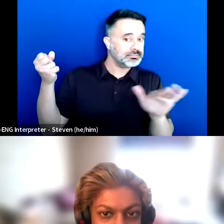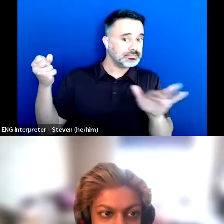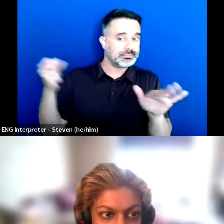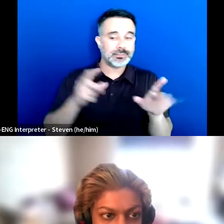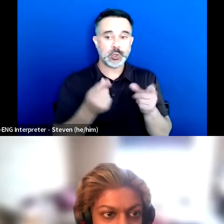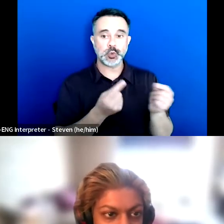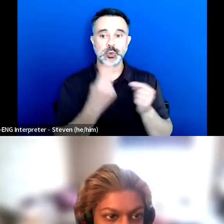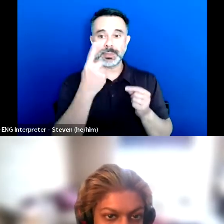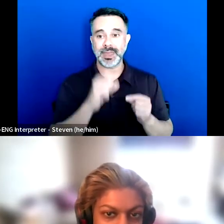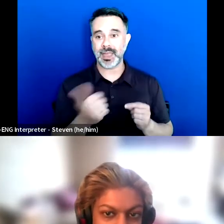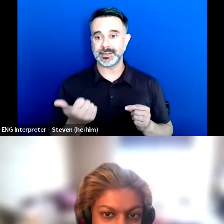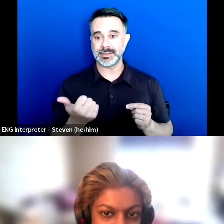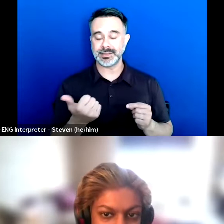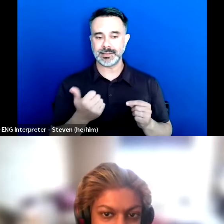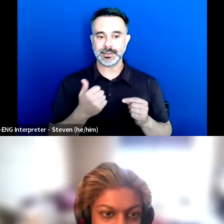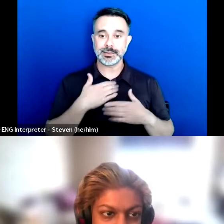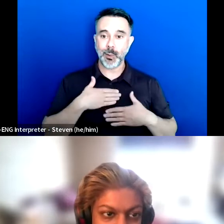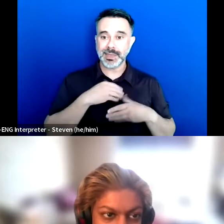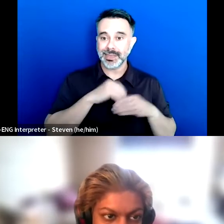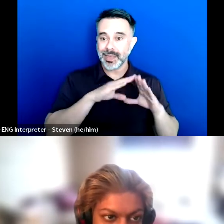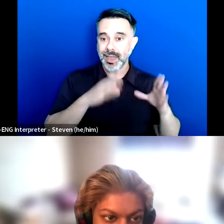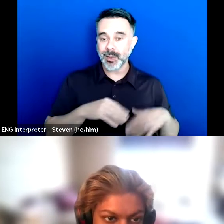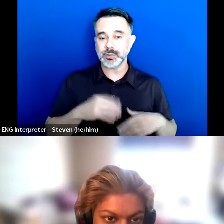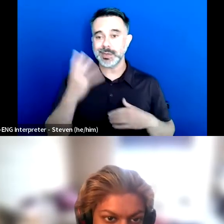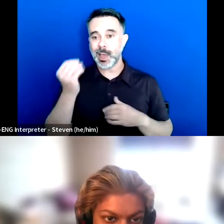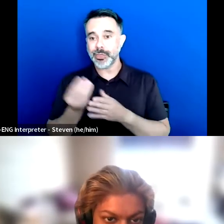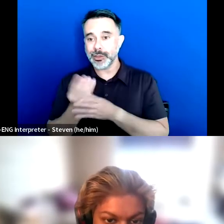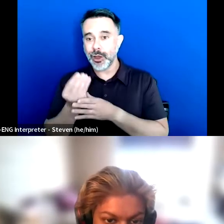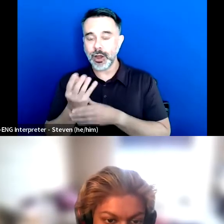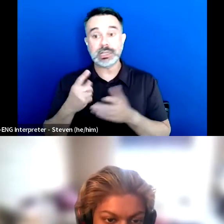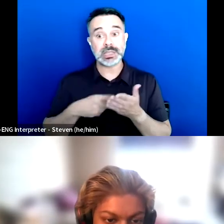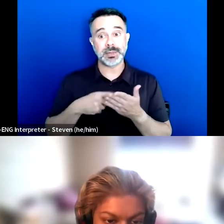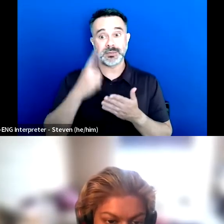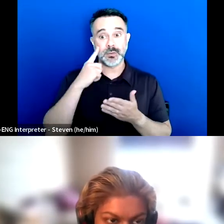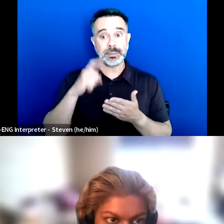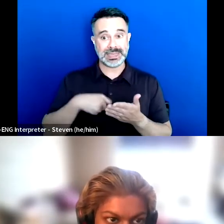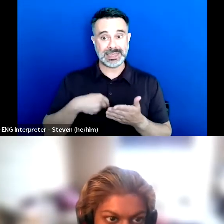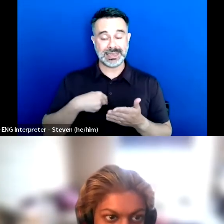Could you spend some time in the garden? And sometimes that for me putting that down can be really helpful, and just really tapping